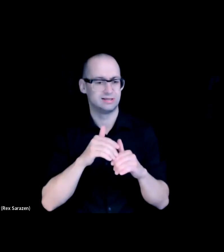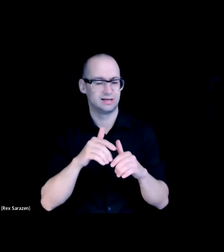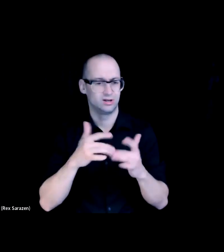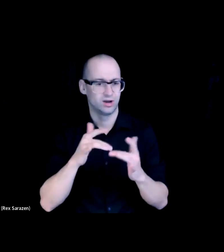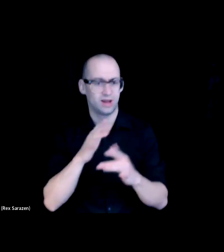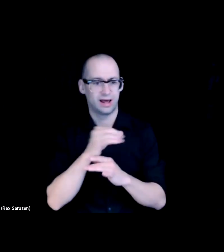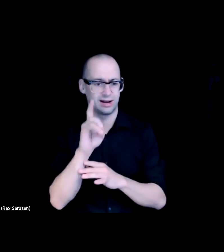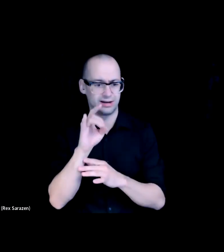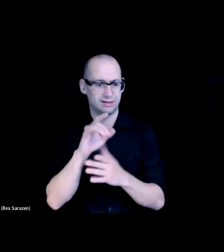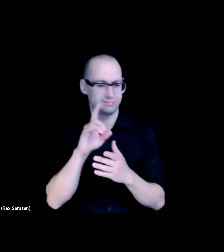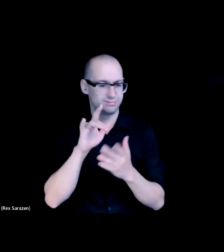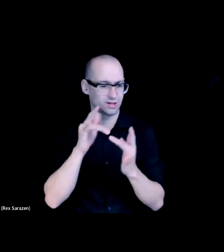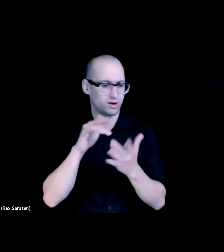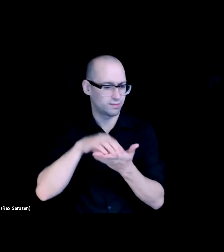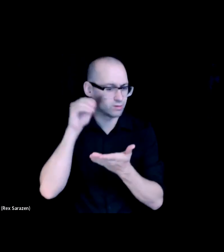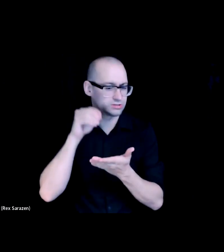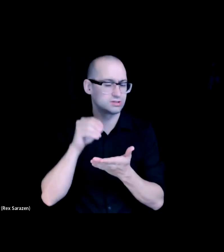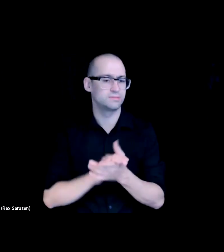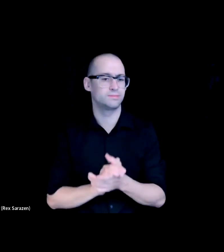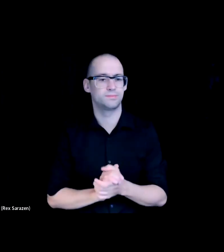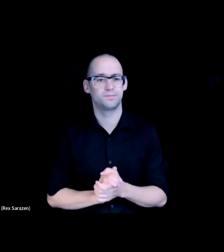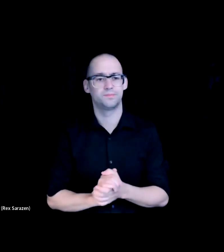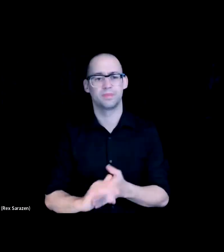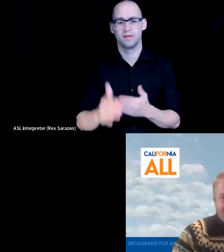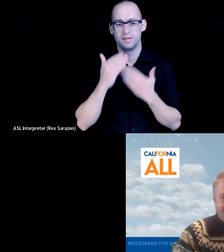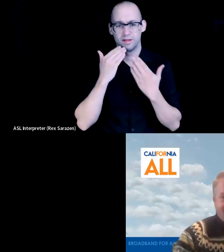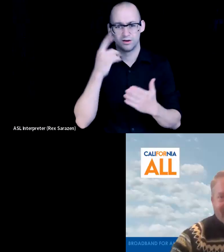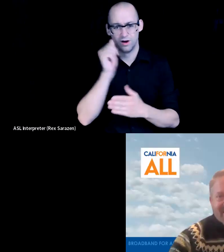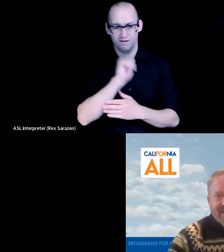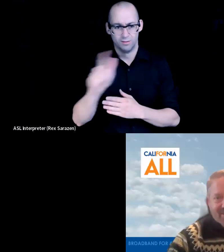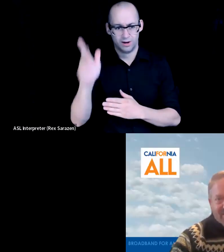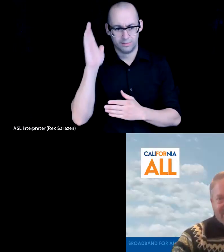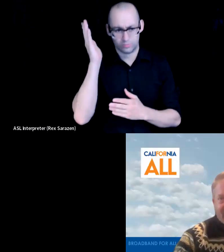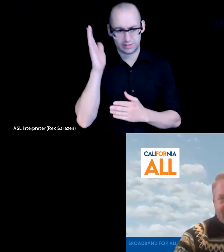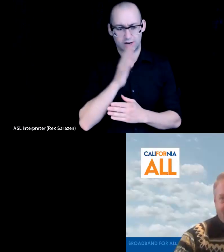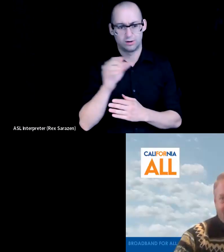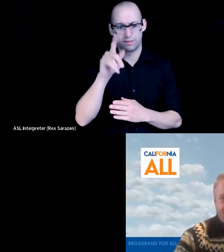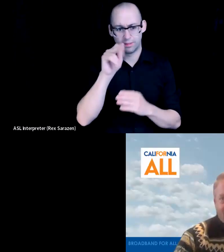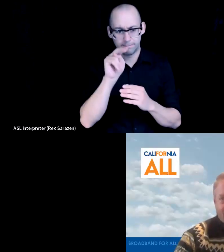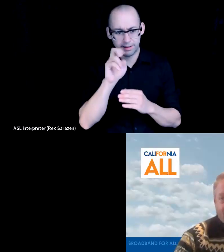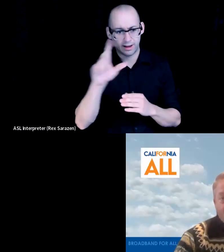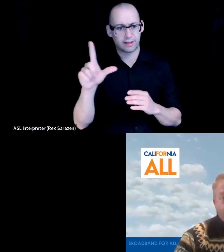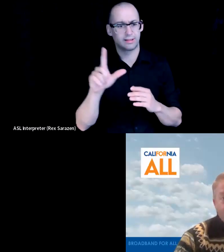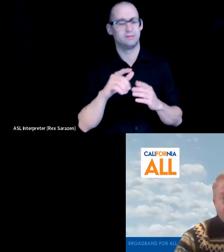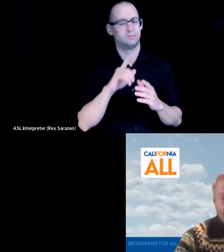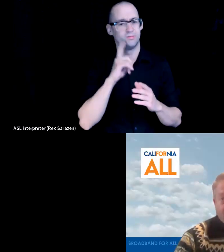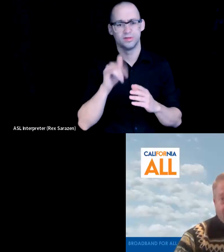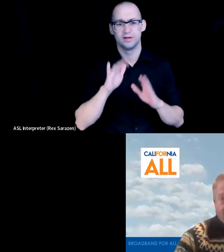thoughts. Scott. Well, thanks to the presenters and the panelists like just such great work doing.